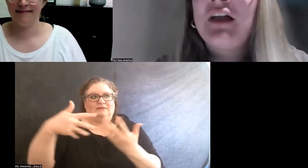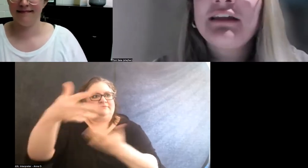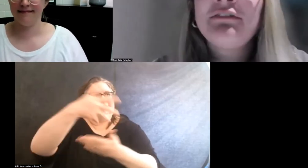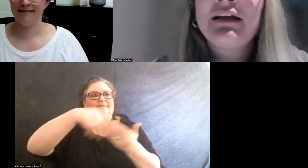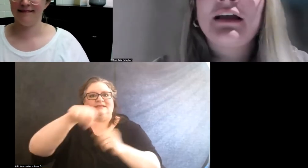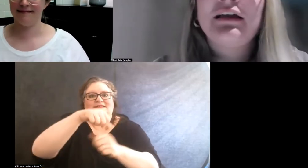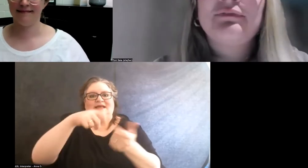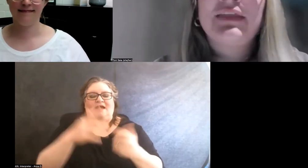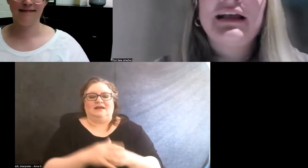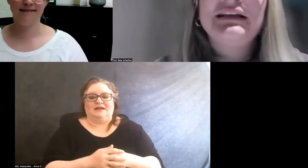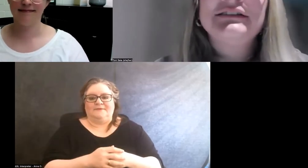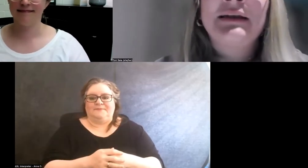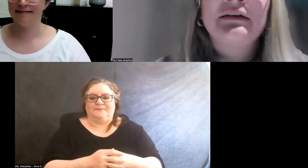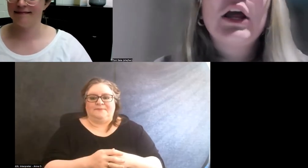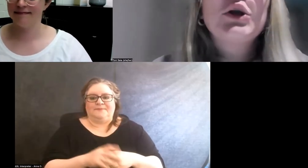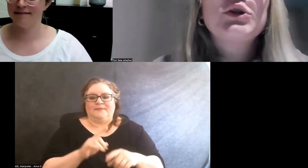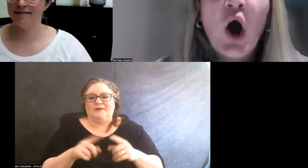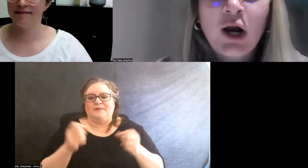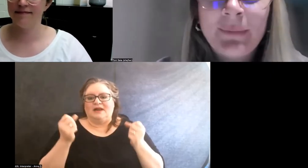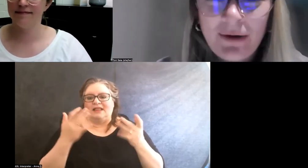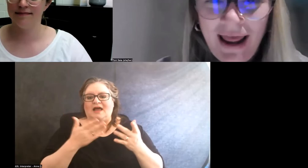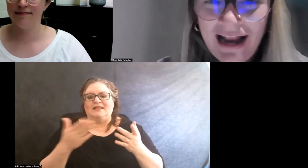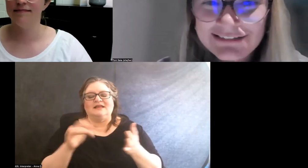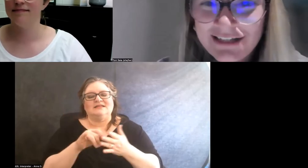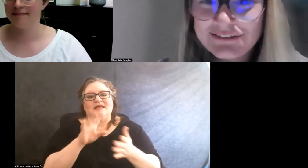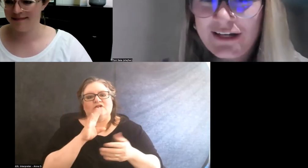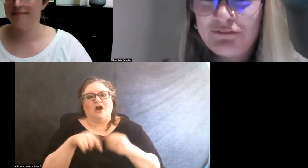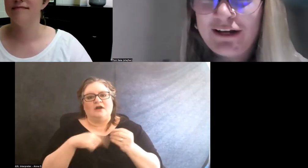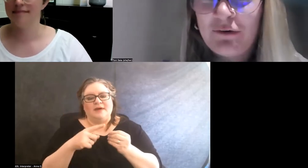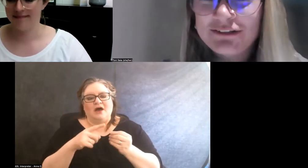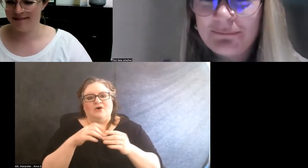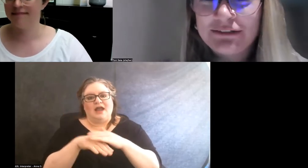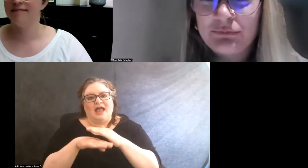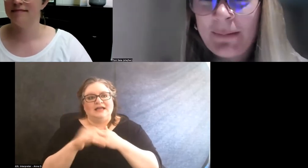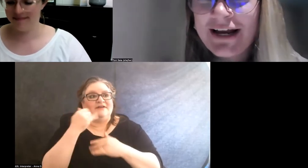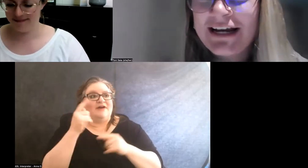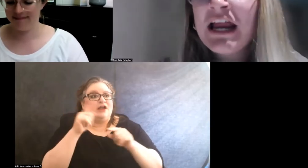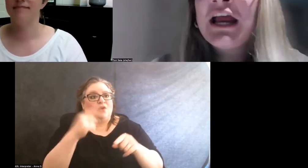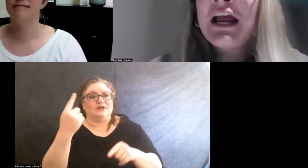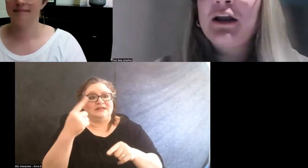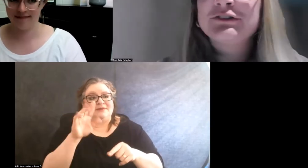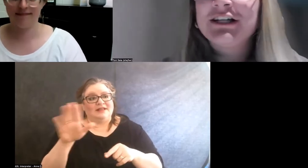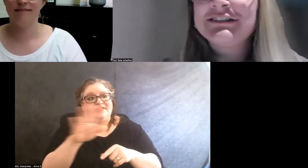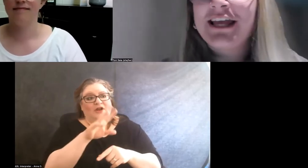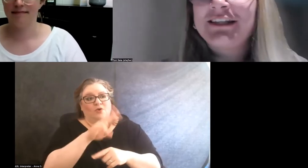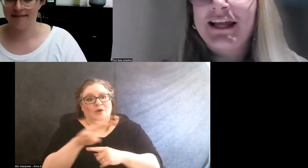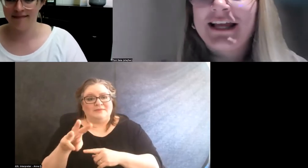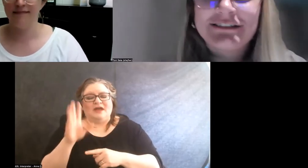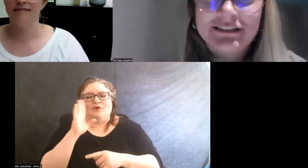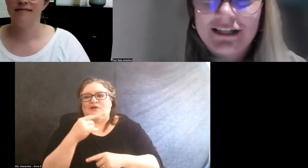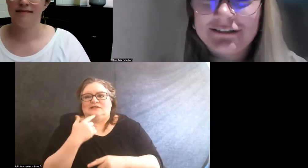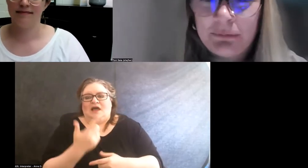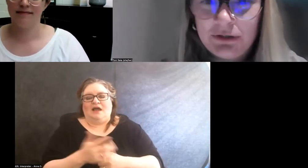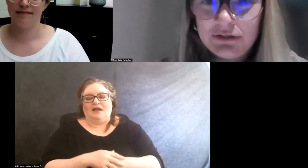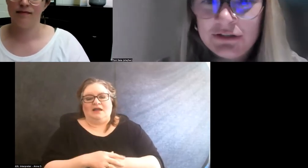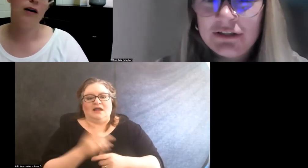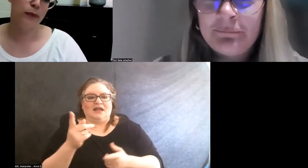a lot of things that talk about access, like if I go to somebody's website, it'll just say like, it's accessible